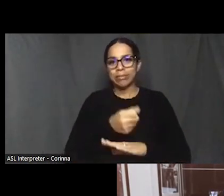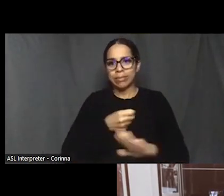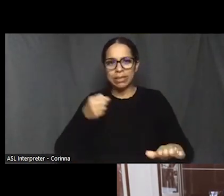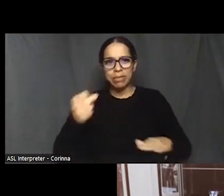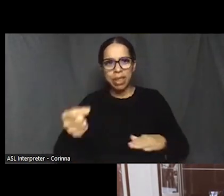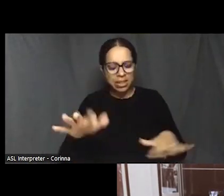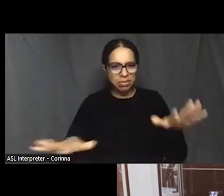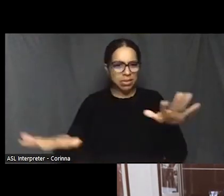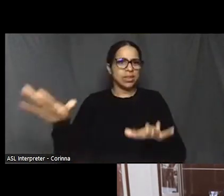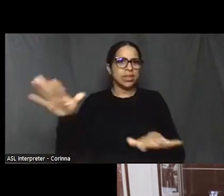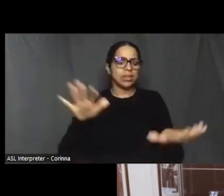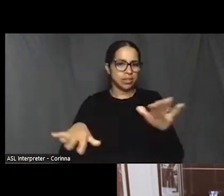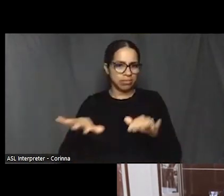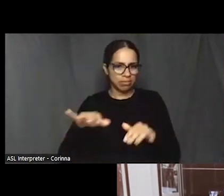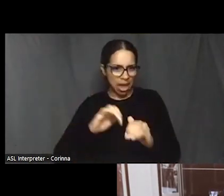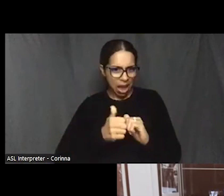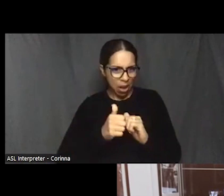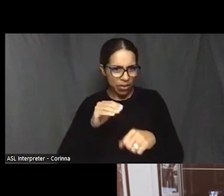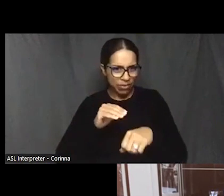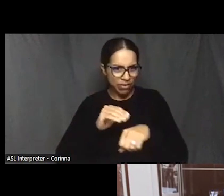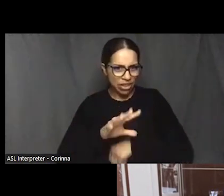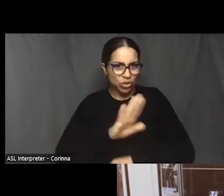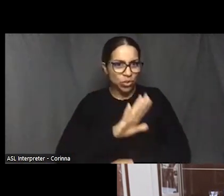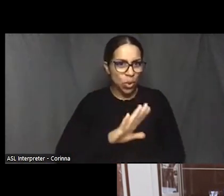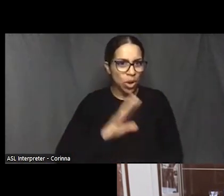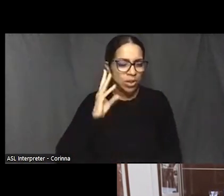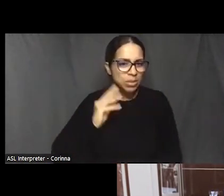and the history of your community and how that helped